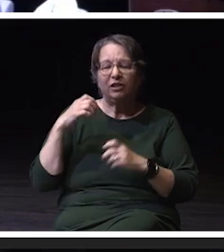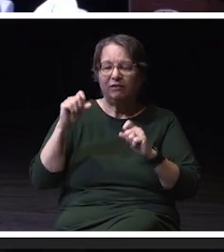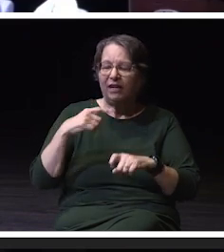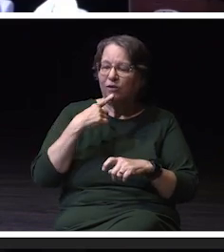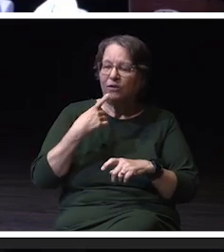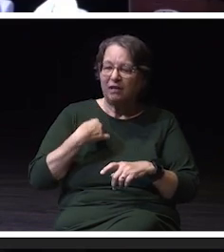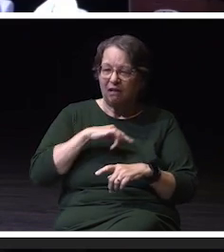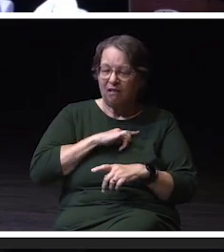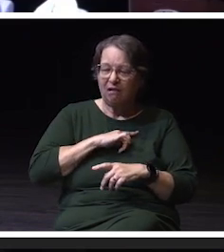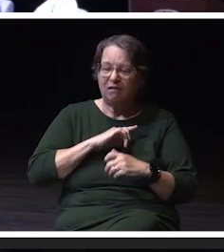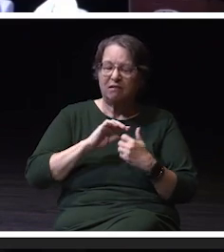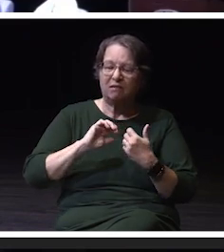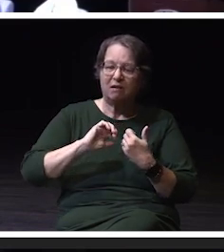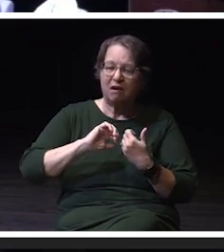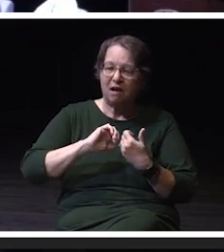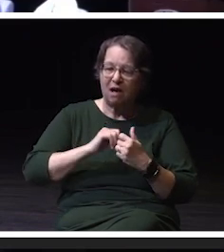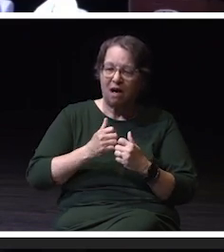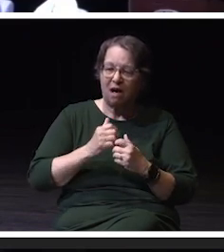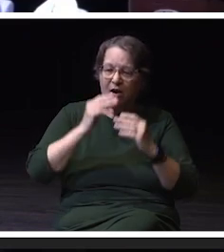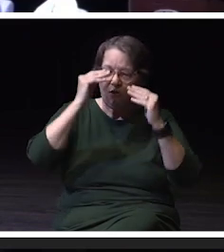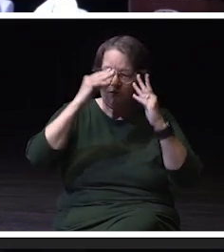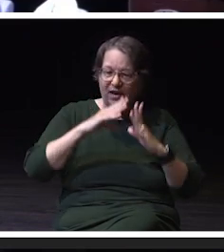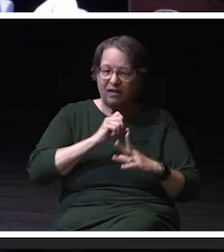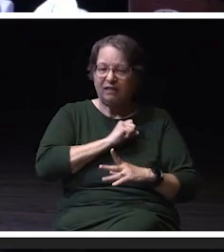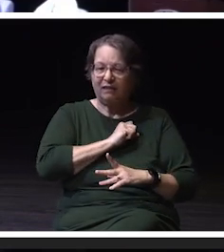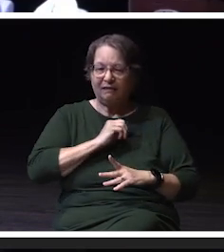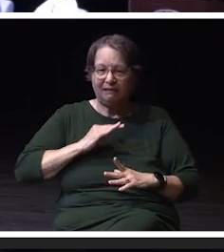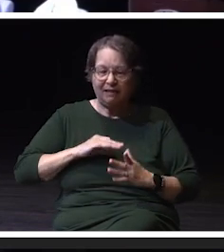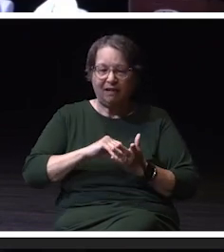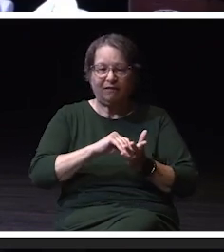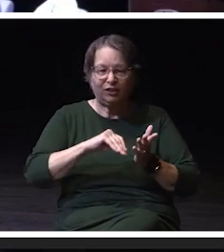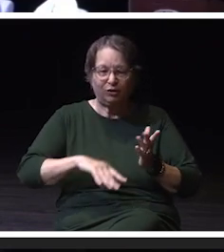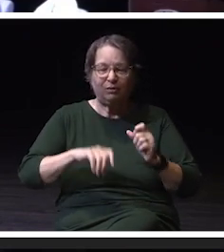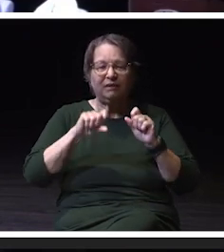about how our faculty, our staff and our students can be